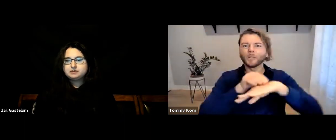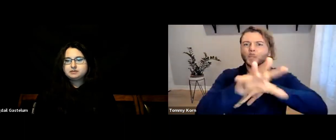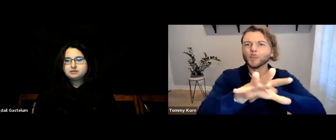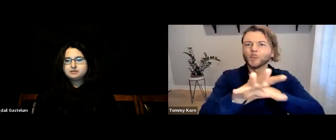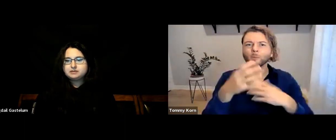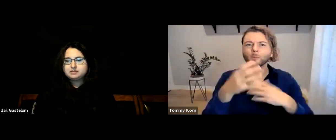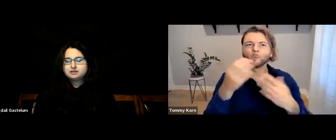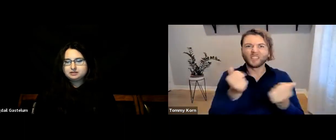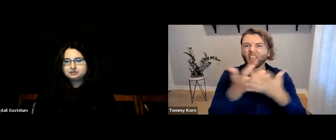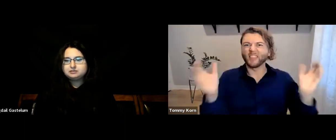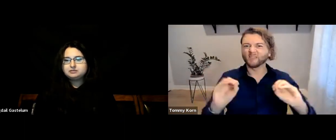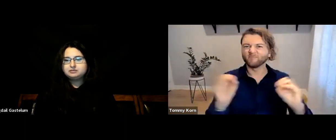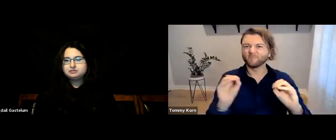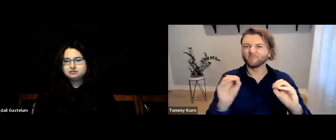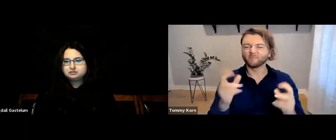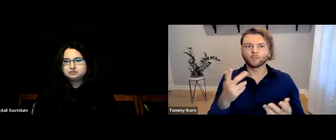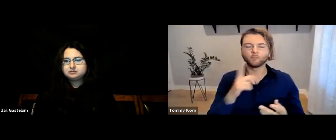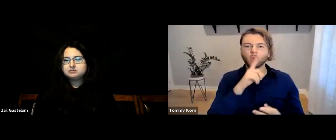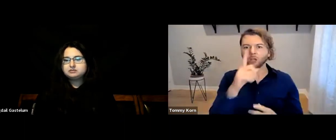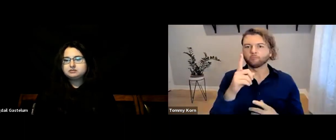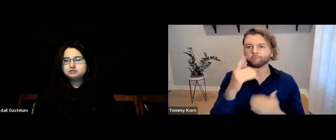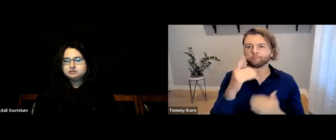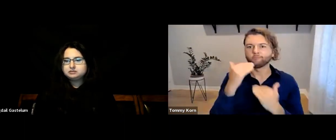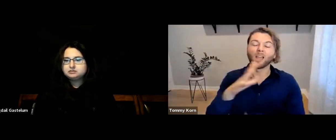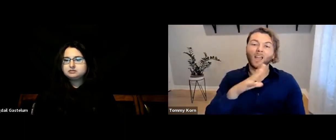or to have any amount of influence.